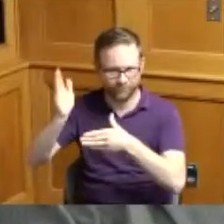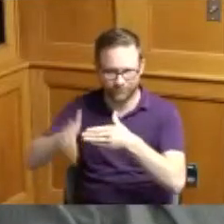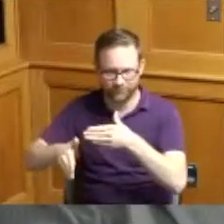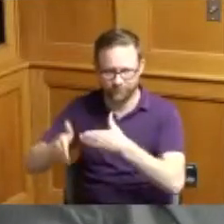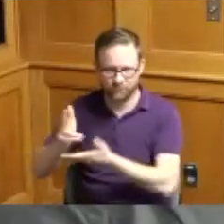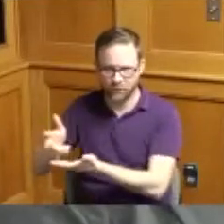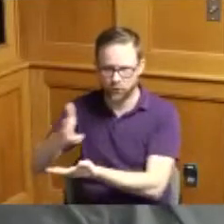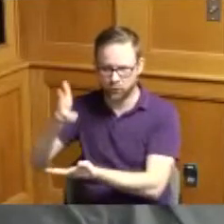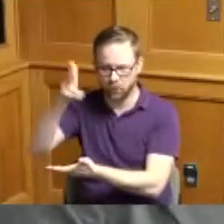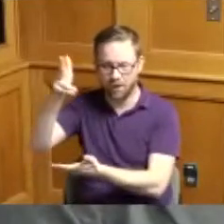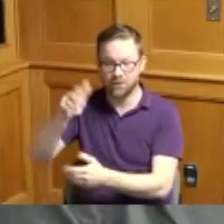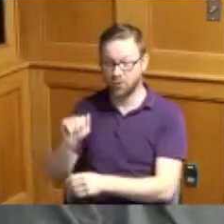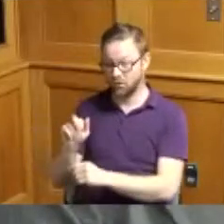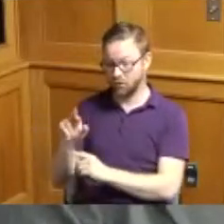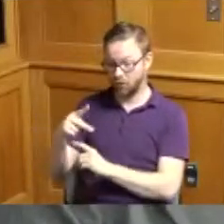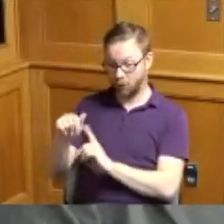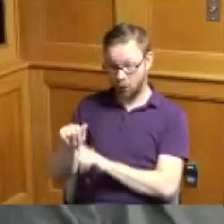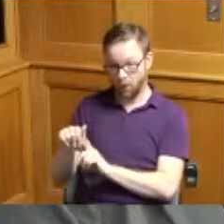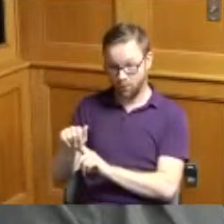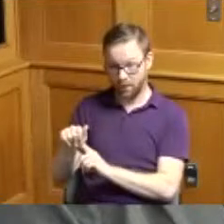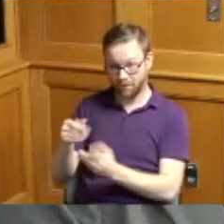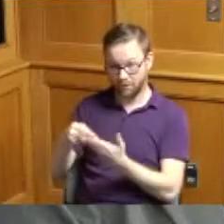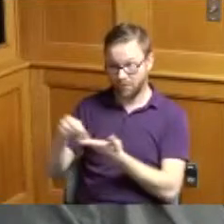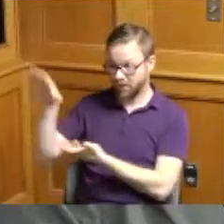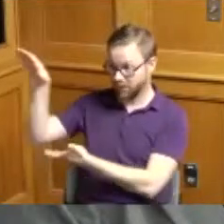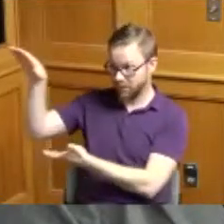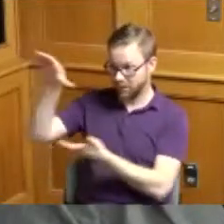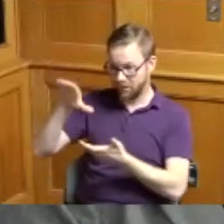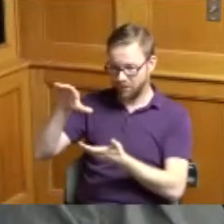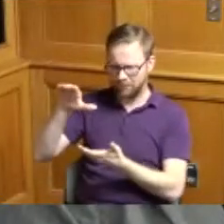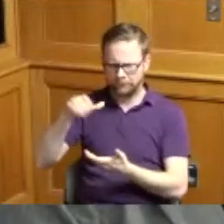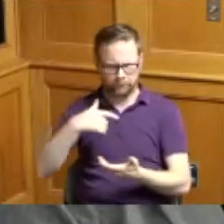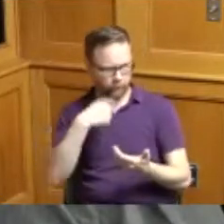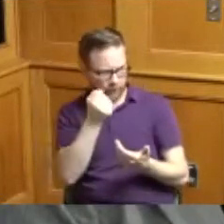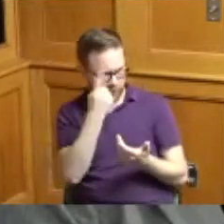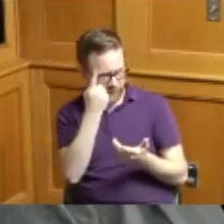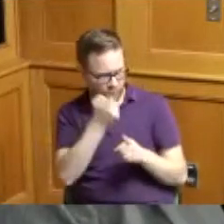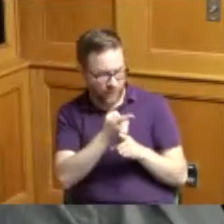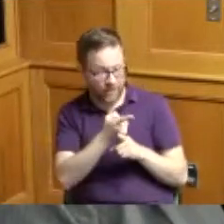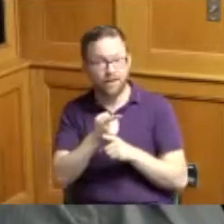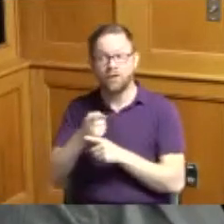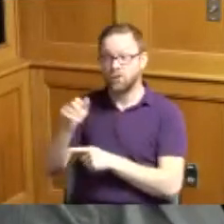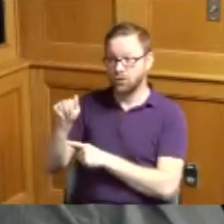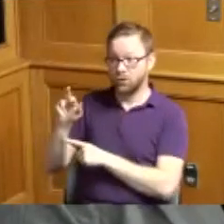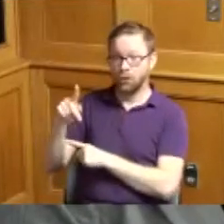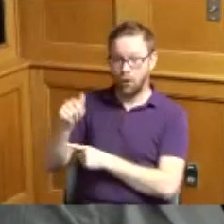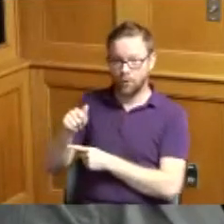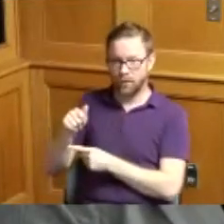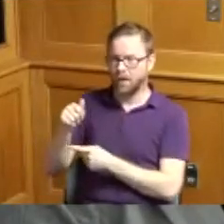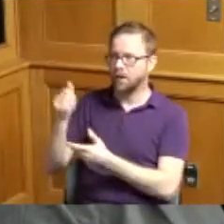of ARPA that came in from what I've been told we were able to use ARPA for some other things which